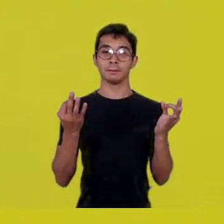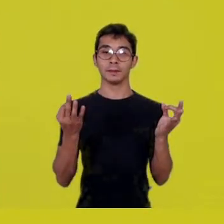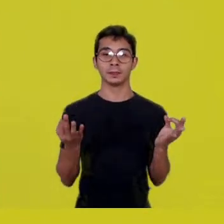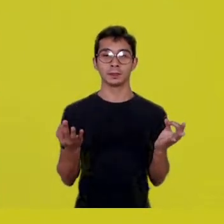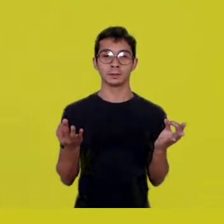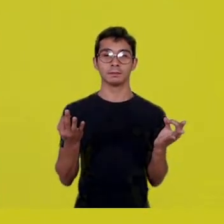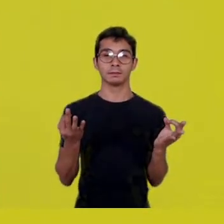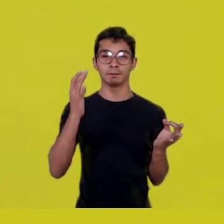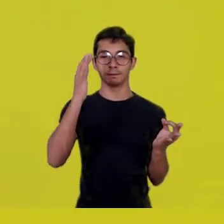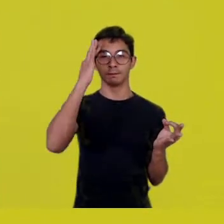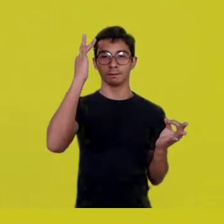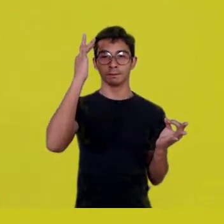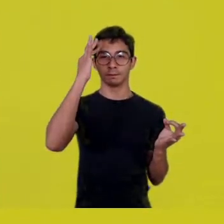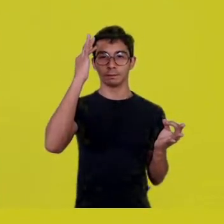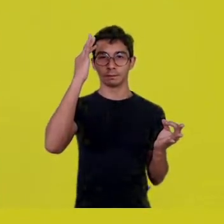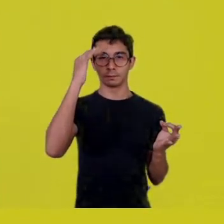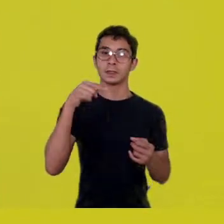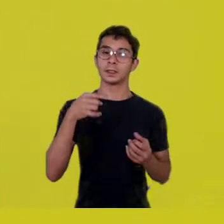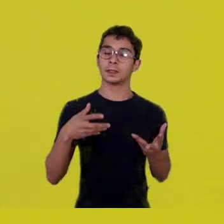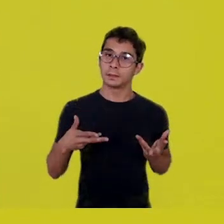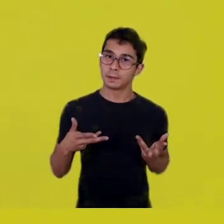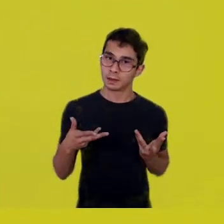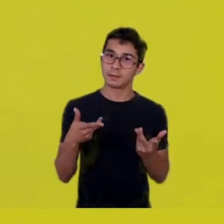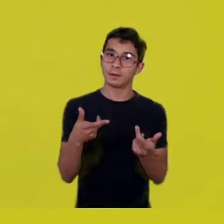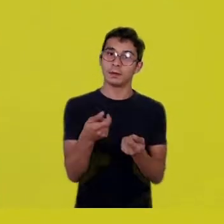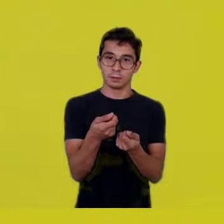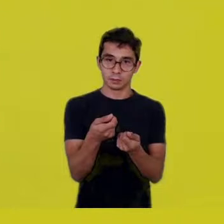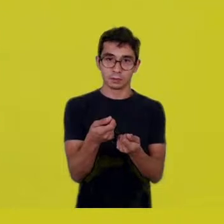and there’s a moment when we feel that our mind stopped,